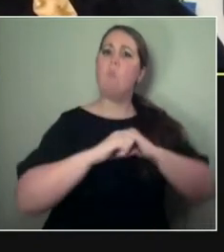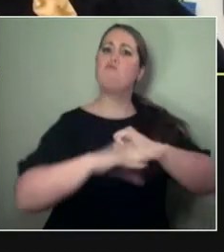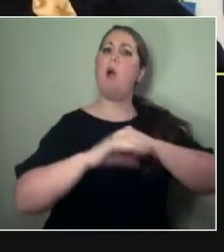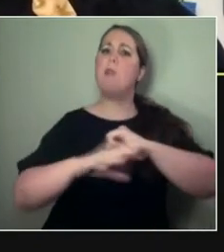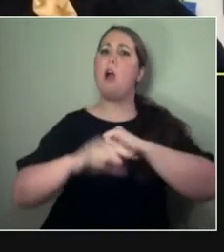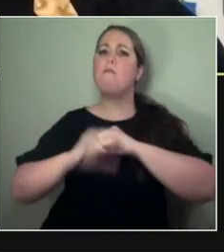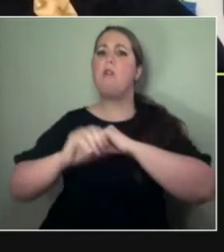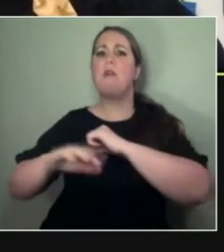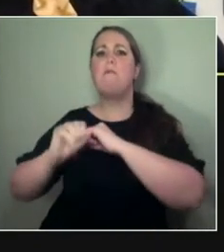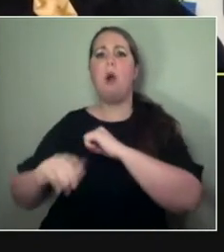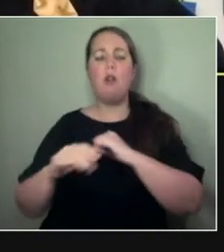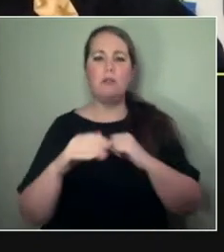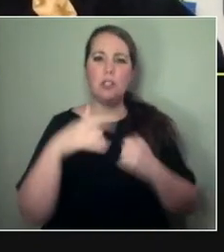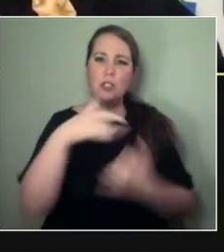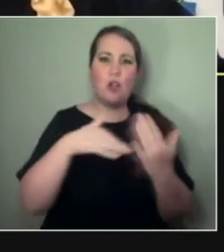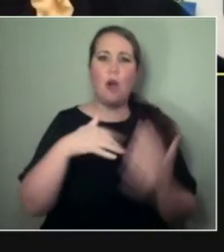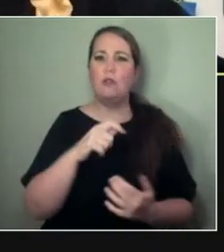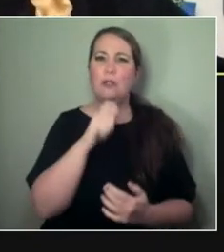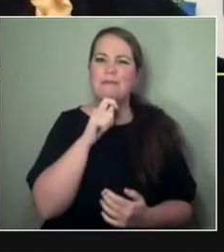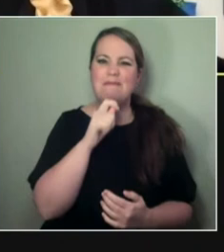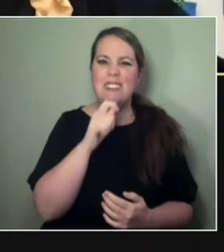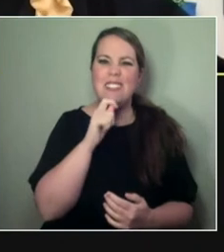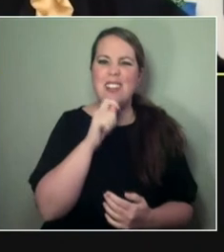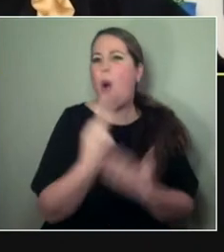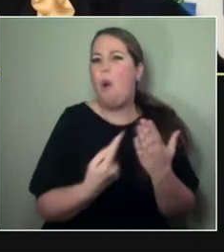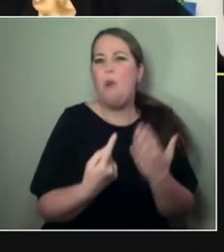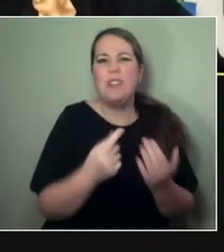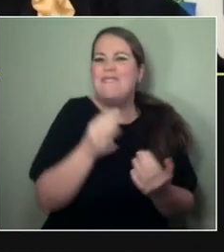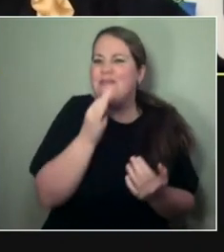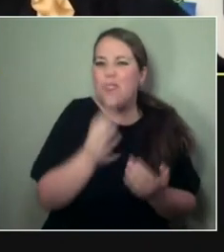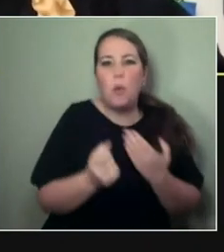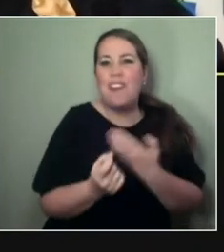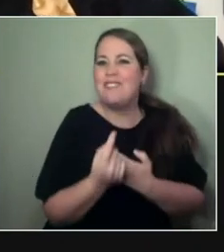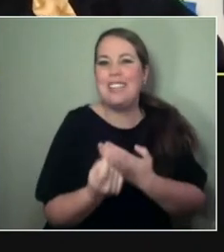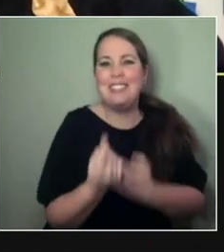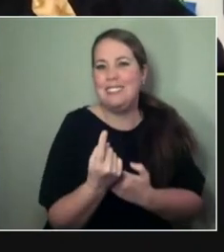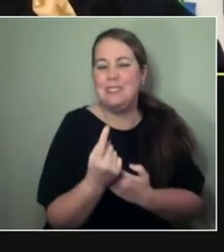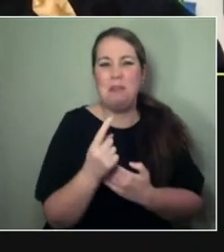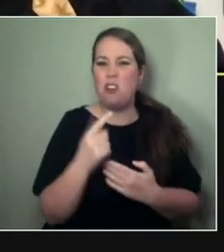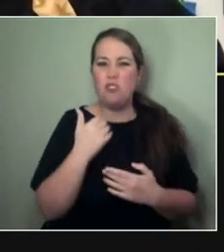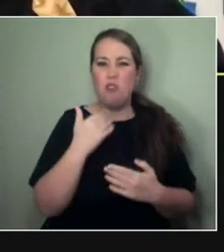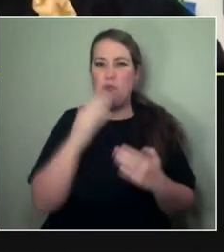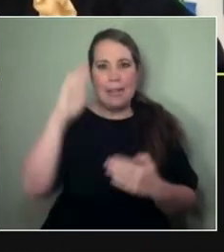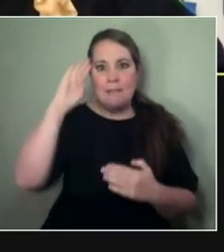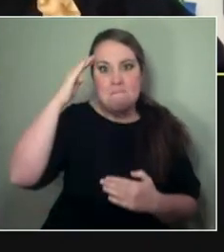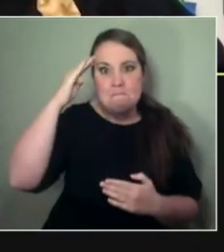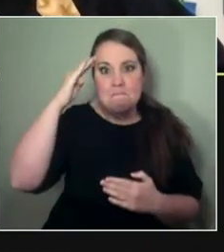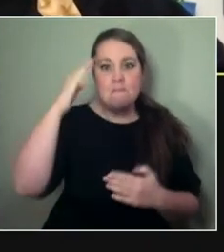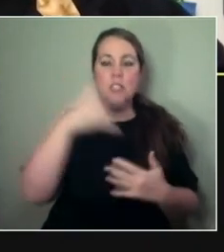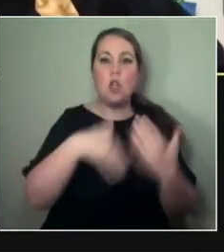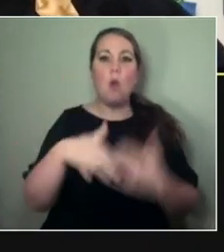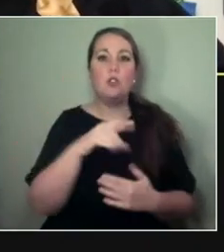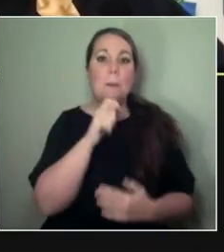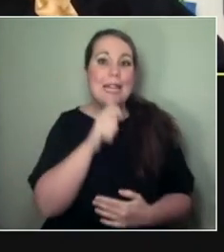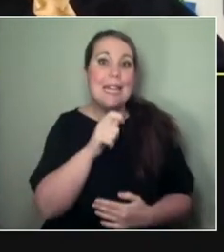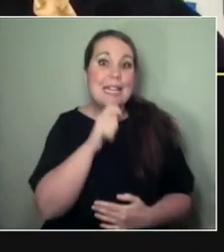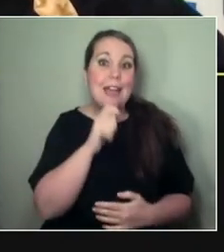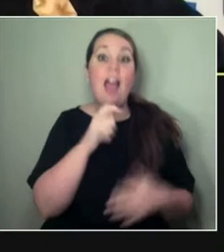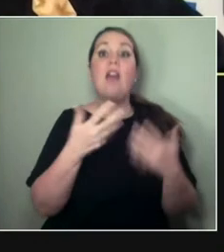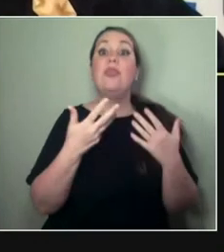But I think it was really important for us at that time to bring everyone together. And then, yeah, of course, the pandemic happened.